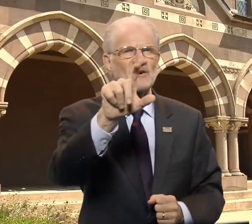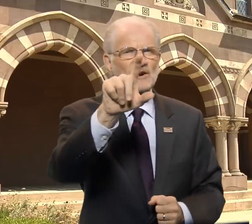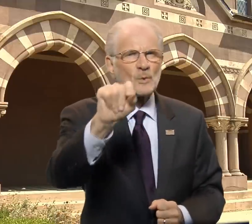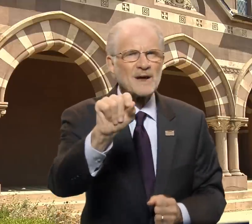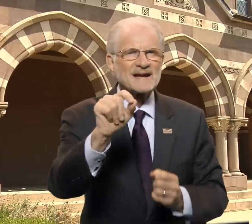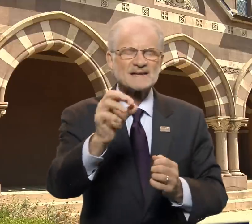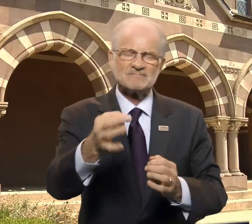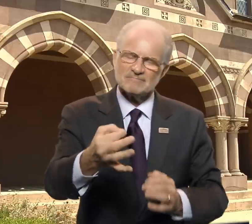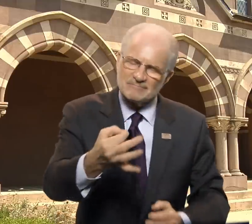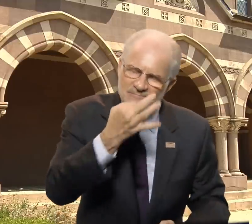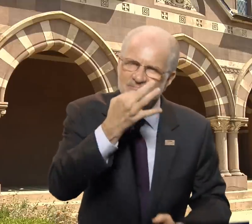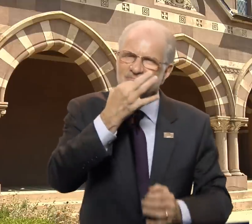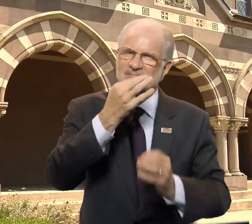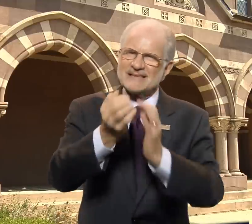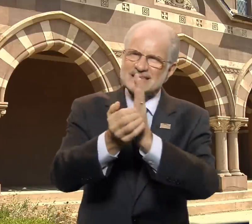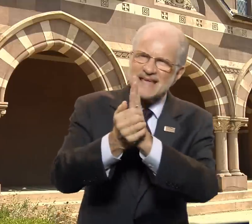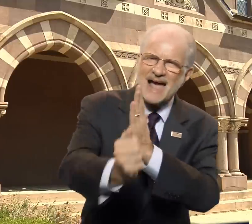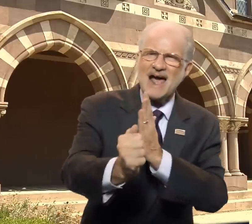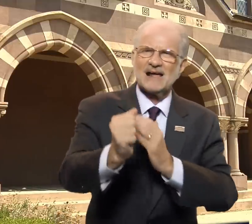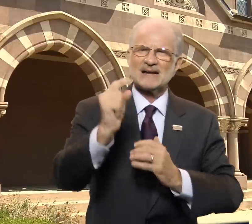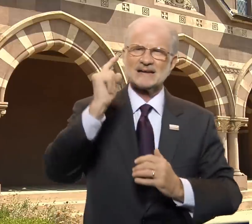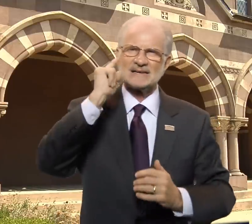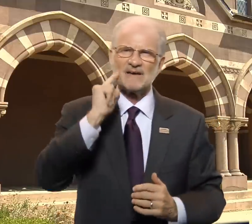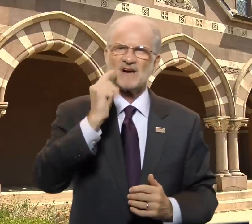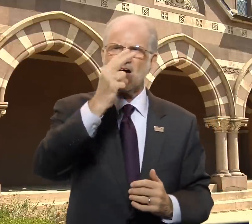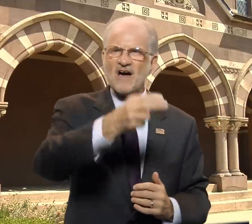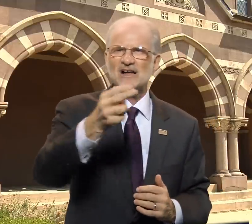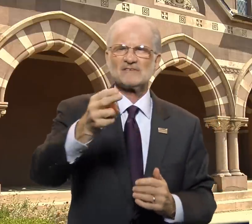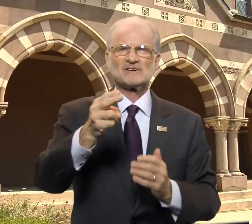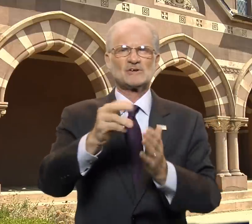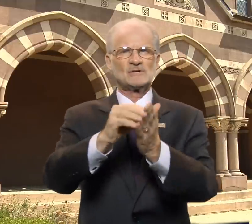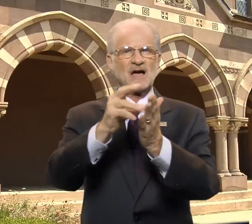320 talented deaf and hard of hearing high school students